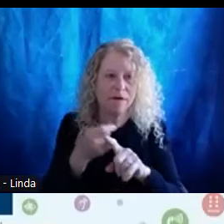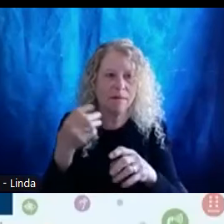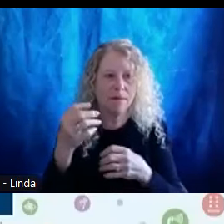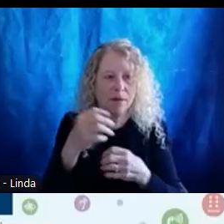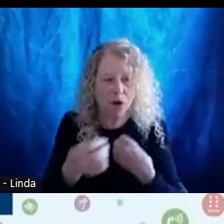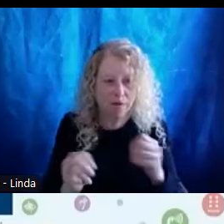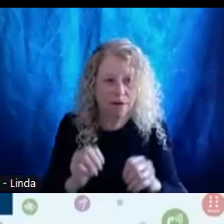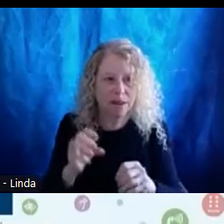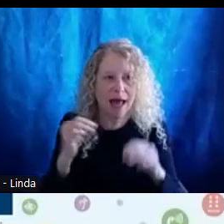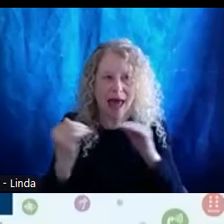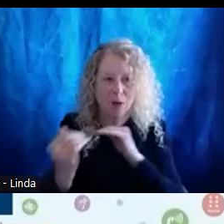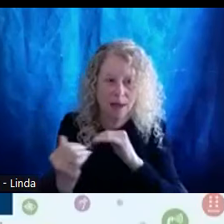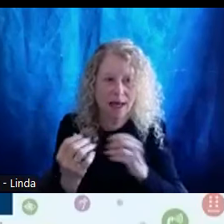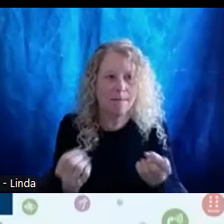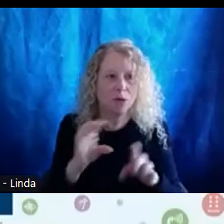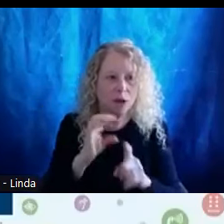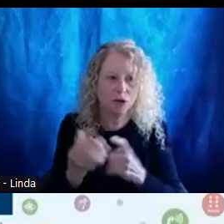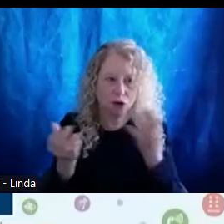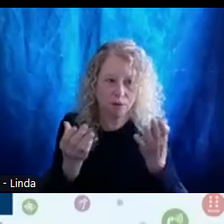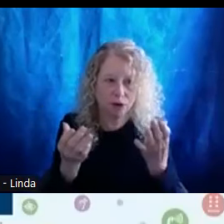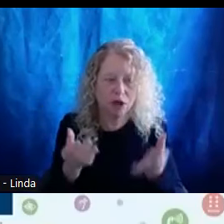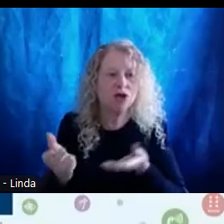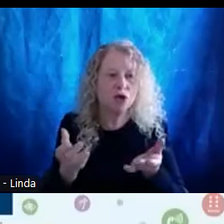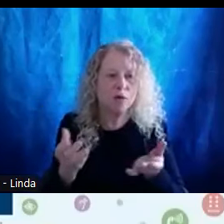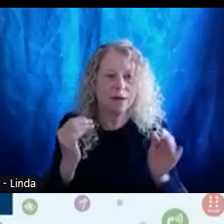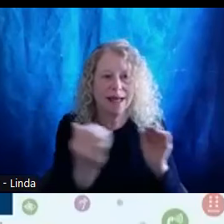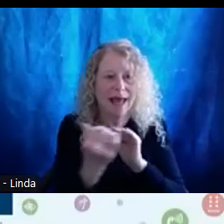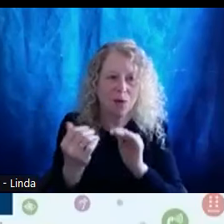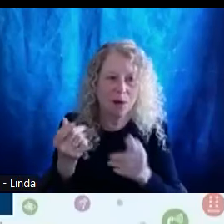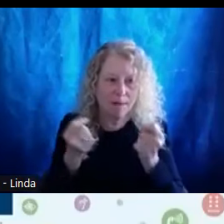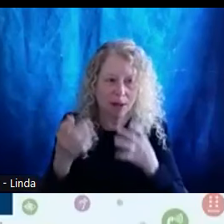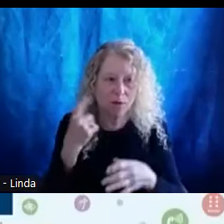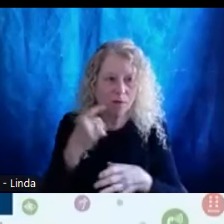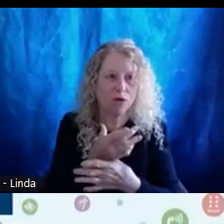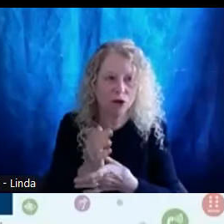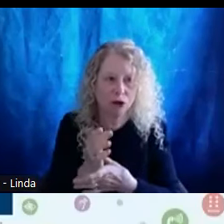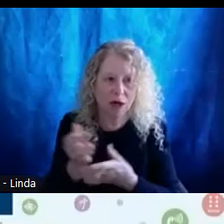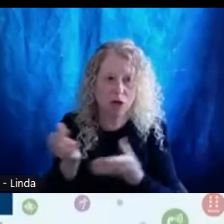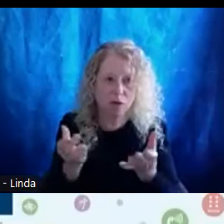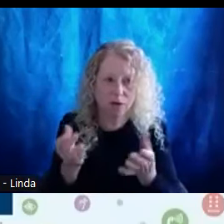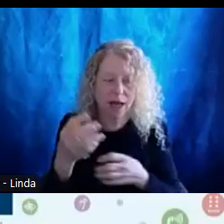and Multicultural Services. She's the Service Equity Manager for Shared Services and the Office of